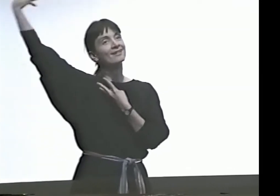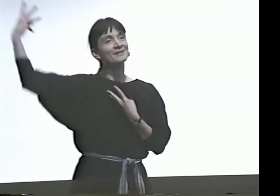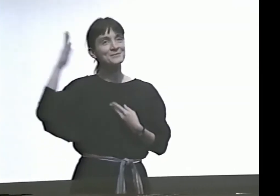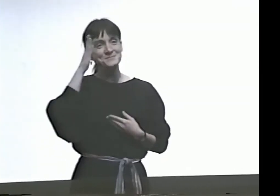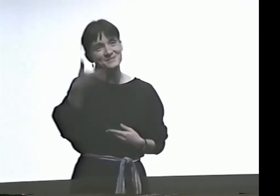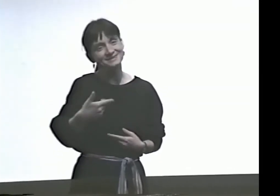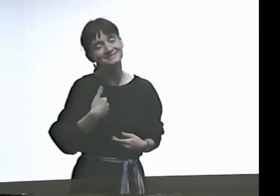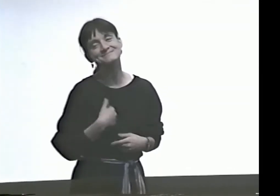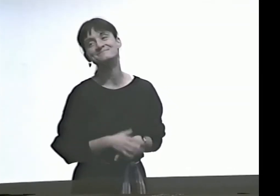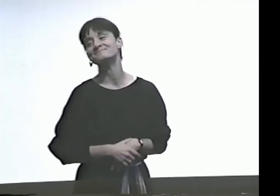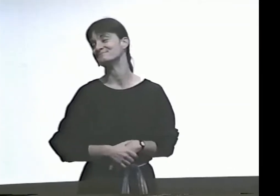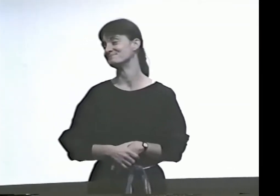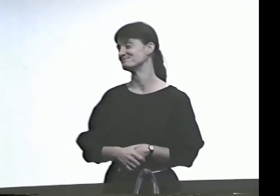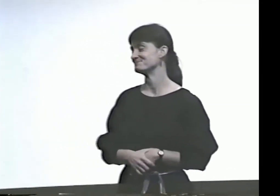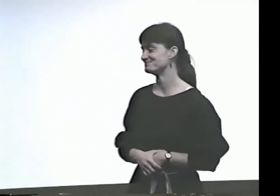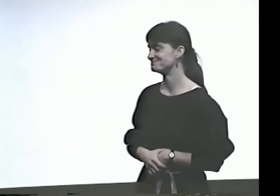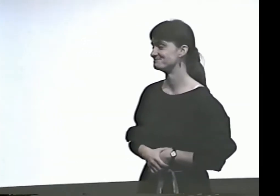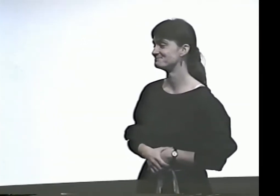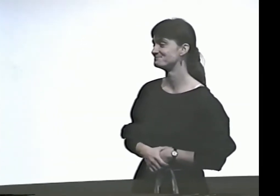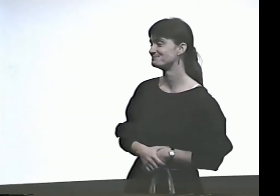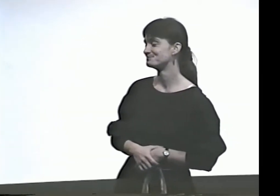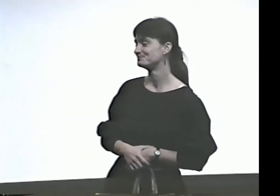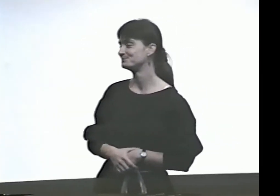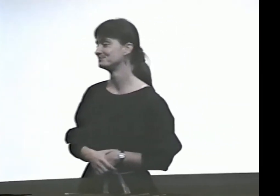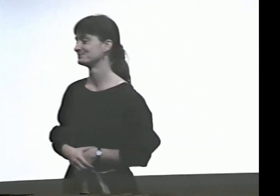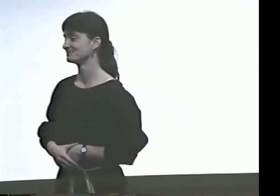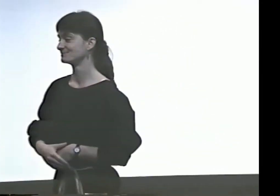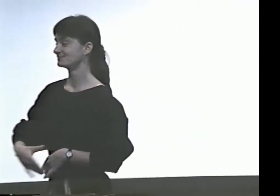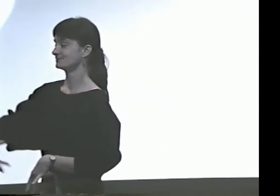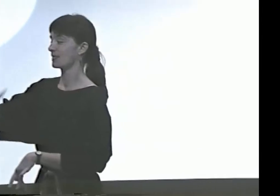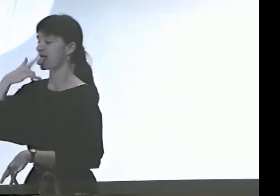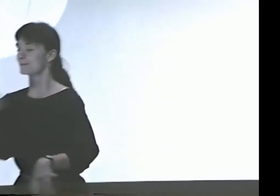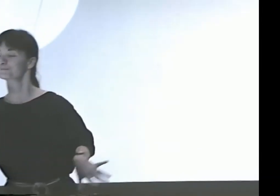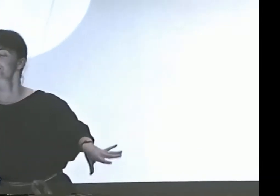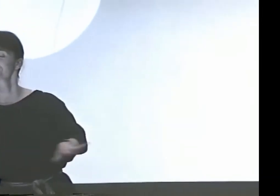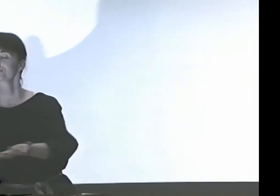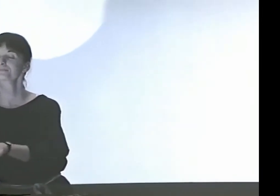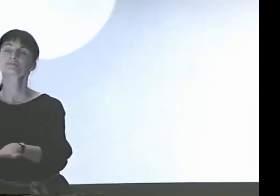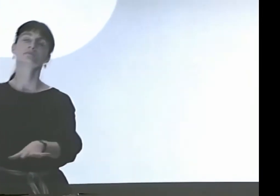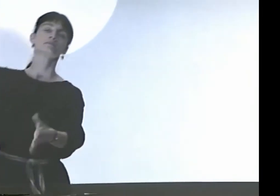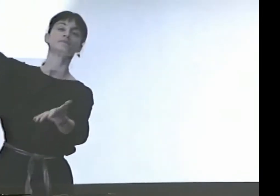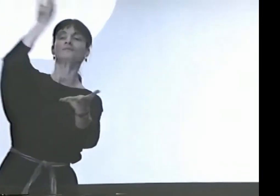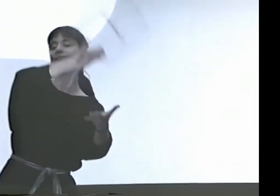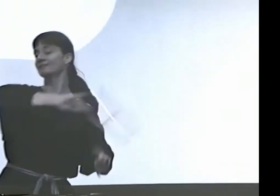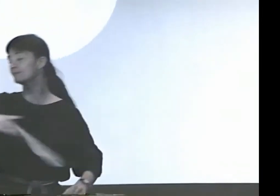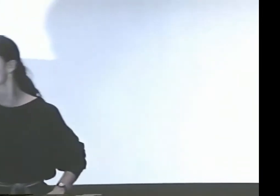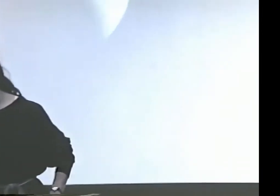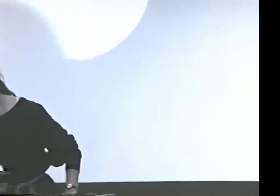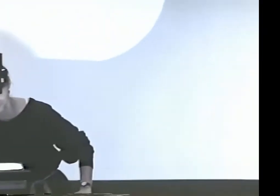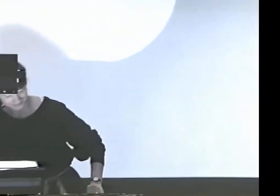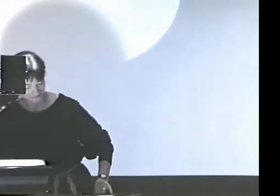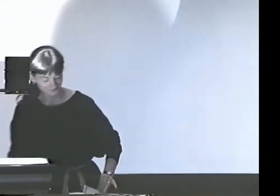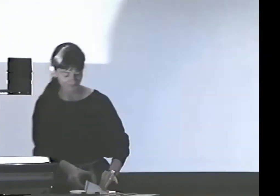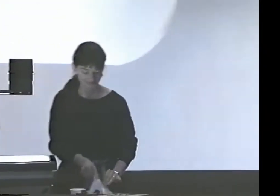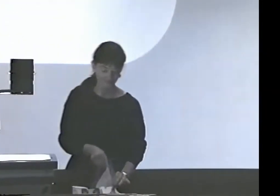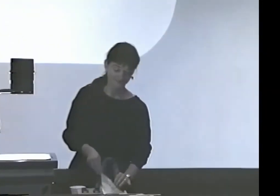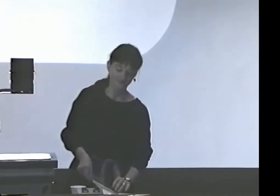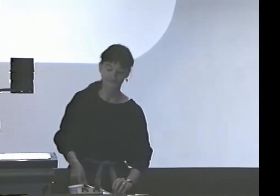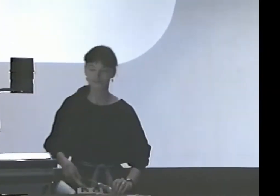AND HAVE COBWEBS GROWING OFF MY HEAD AND NECK. HA HA! OK.